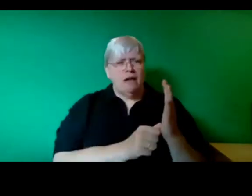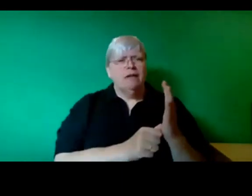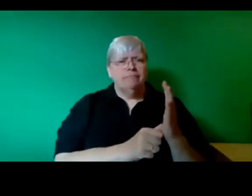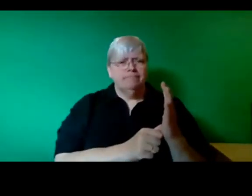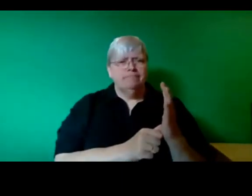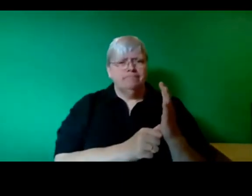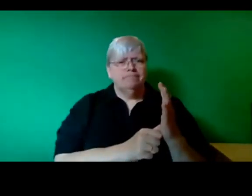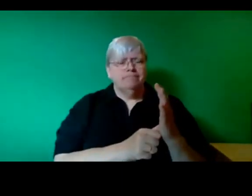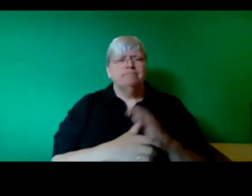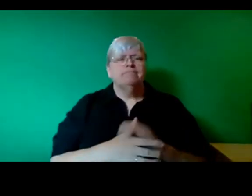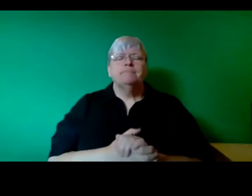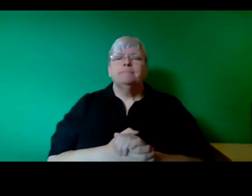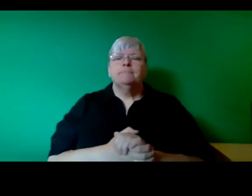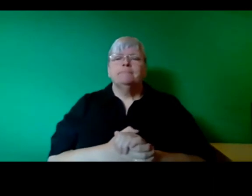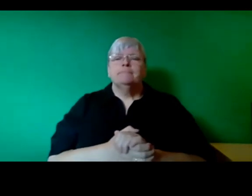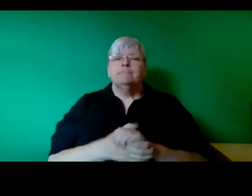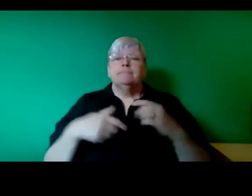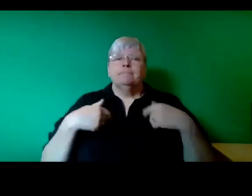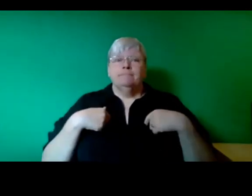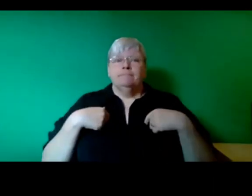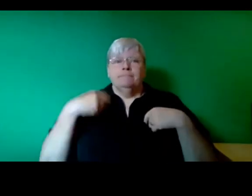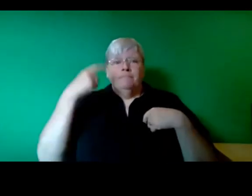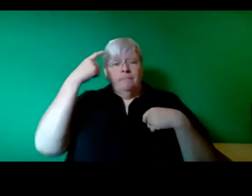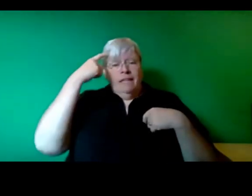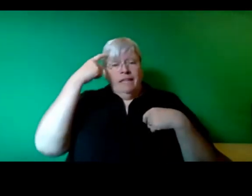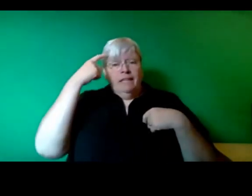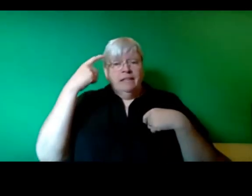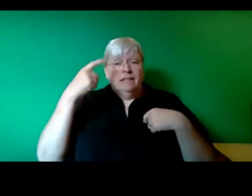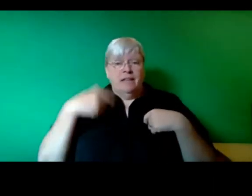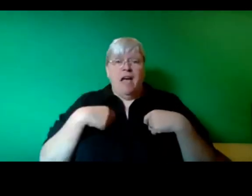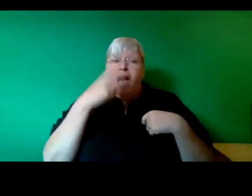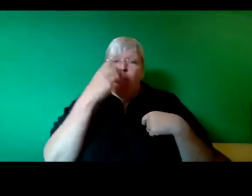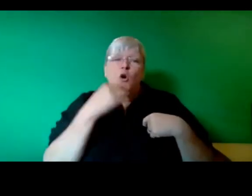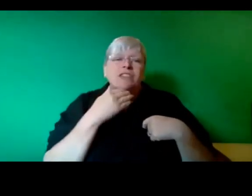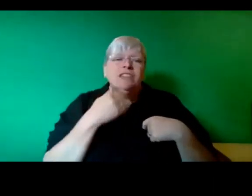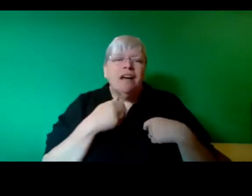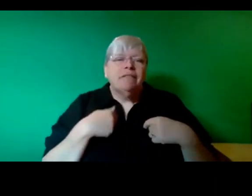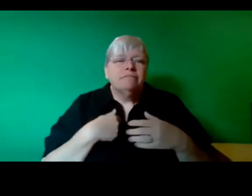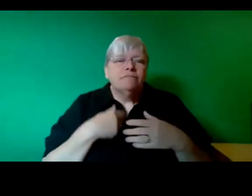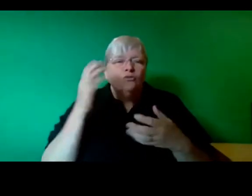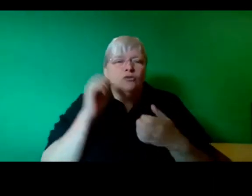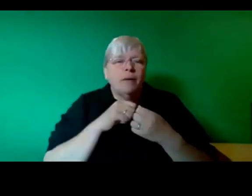Now I think I'm old enough to remember the Upper Clyde shipbuilders struggle